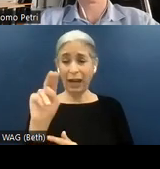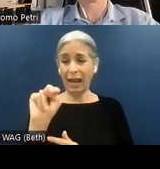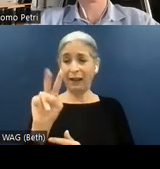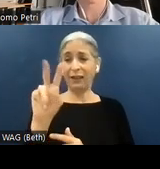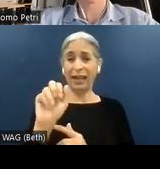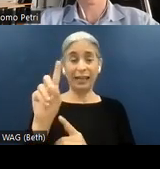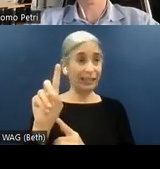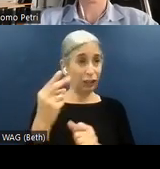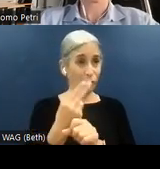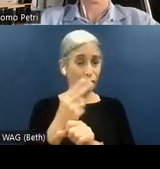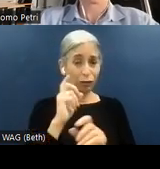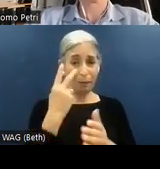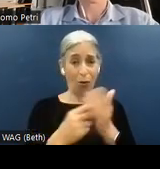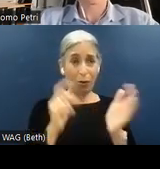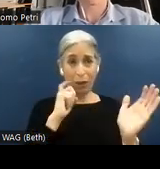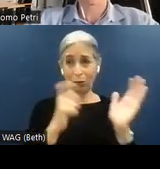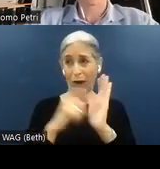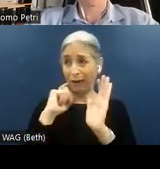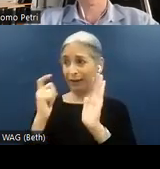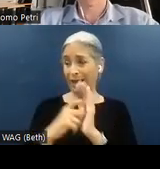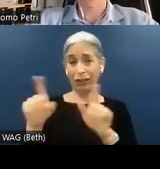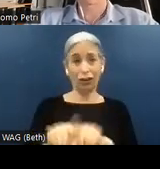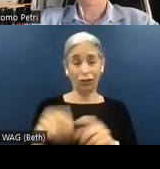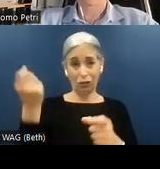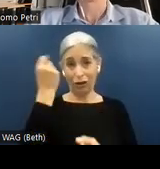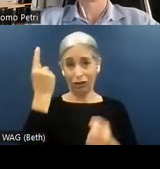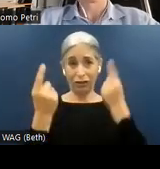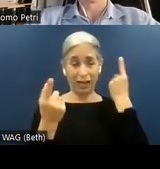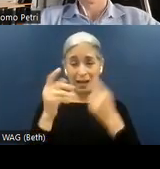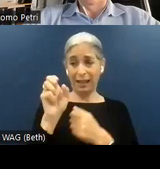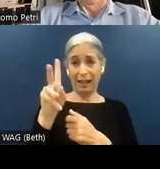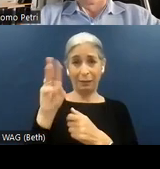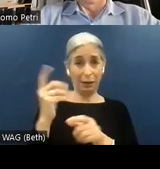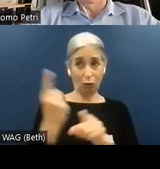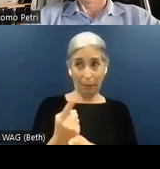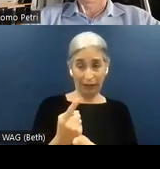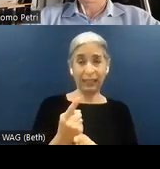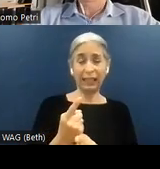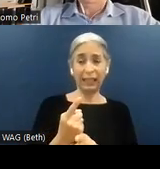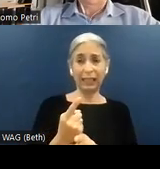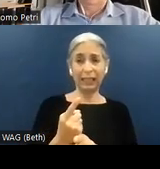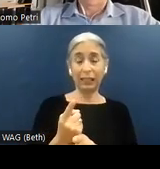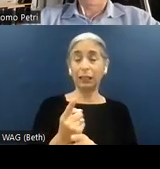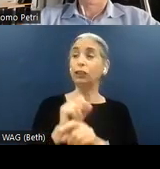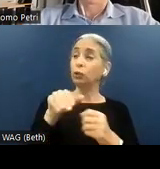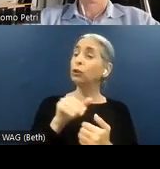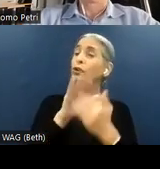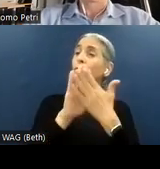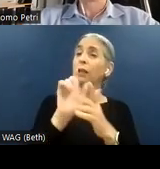able to recognize and understand the element properly. To address this observation, let's